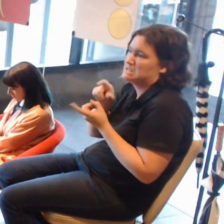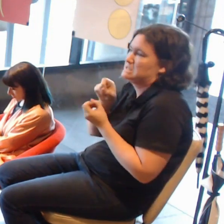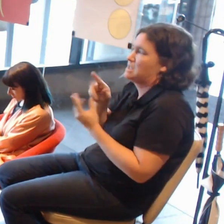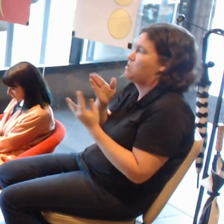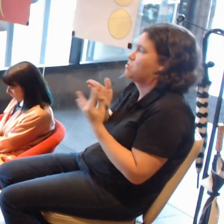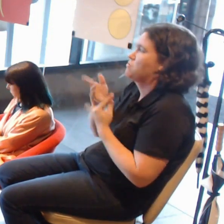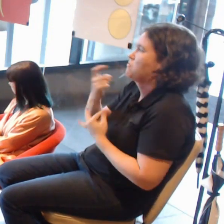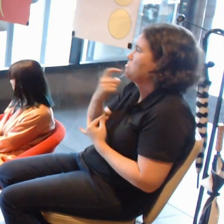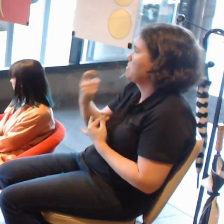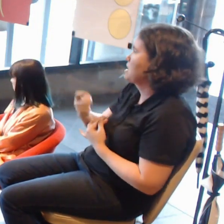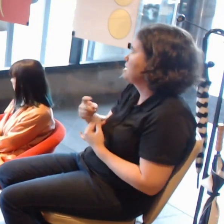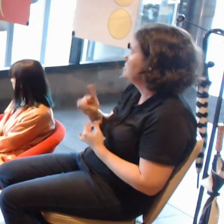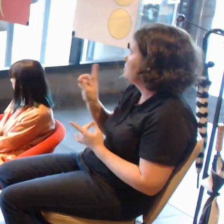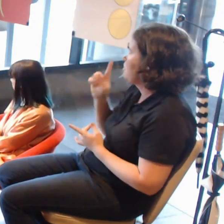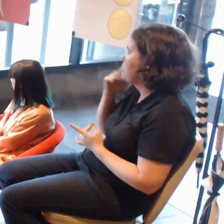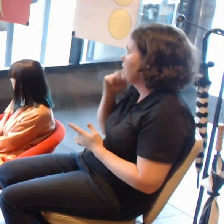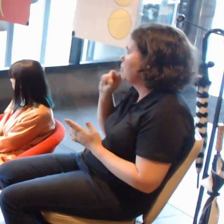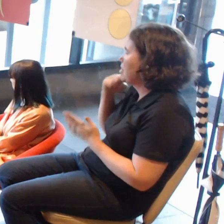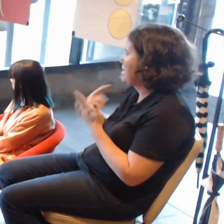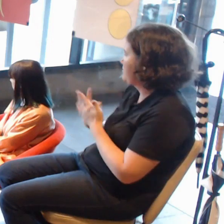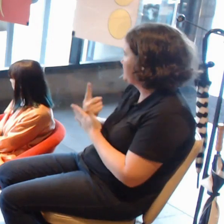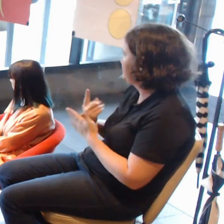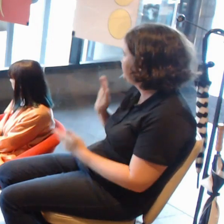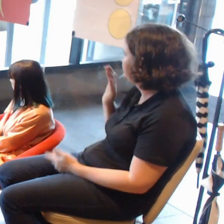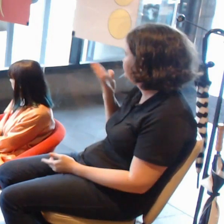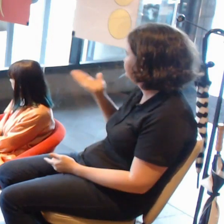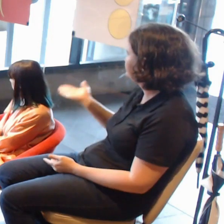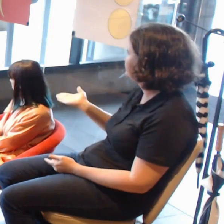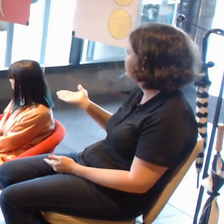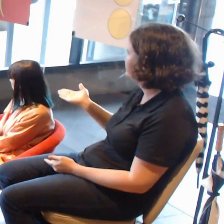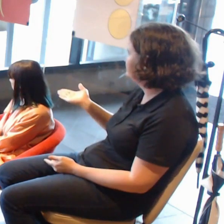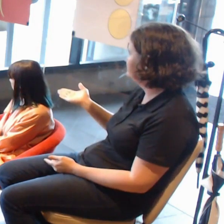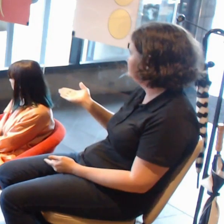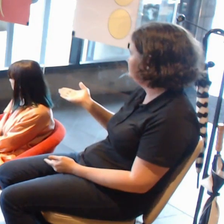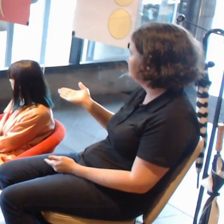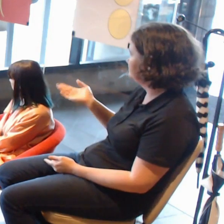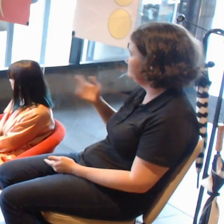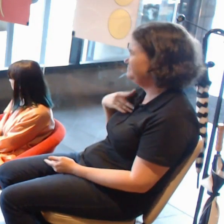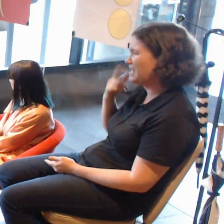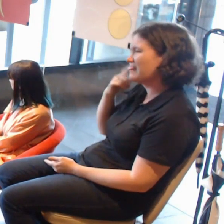I don't think the traditional gallery model of selling